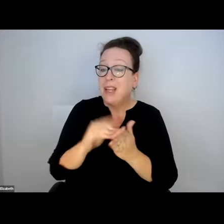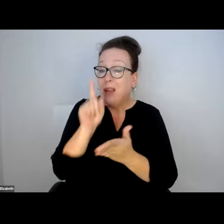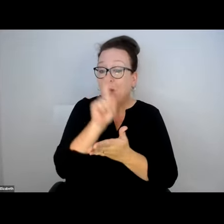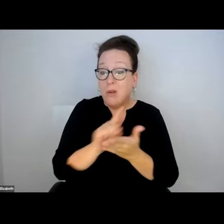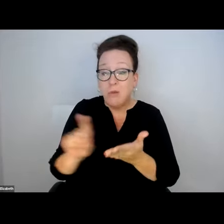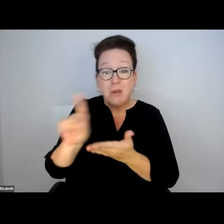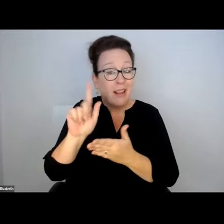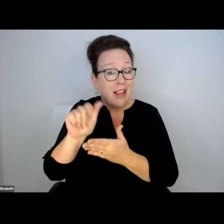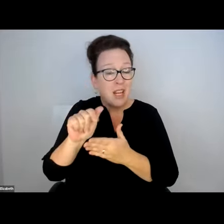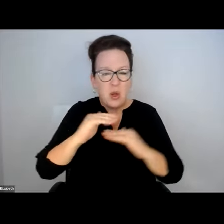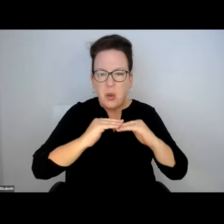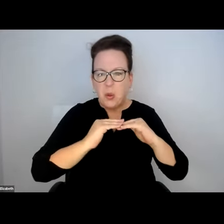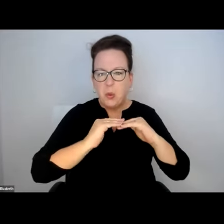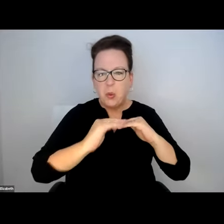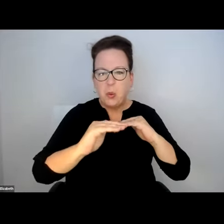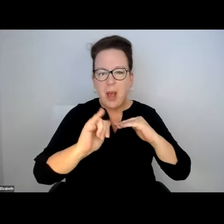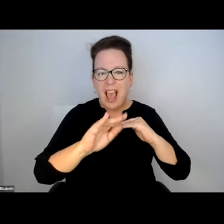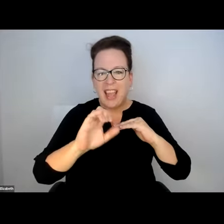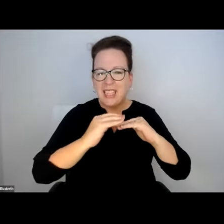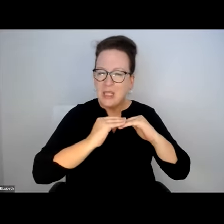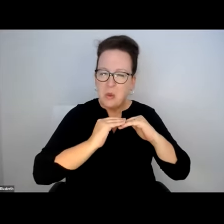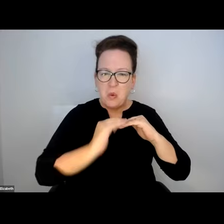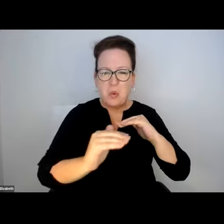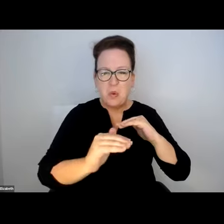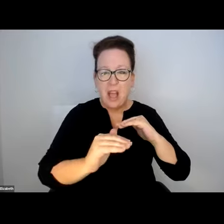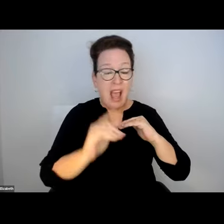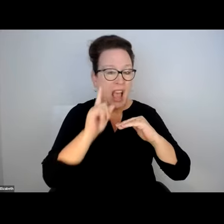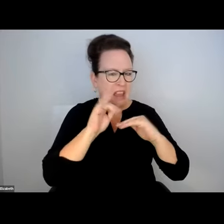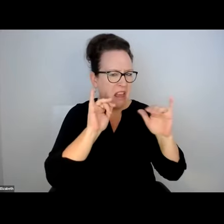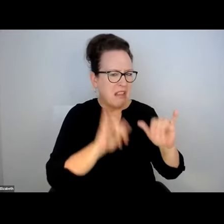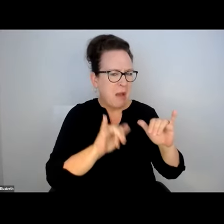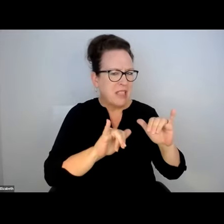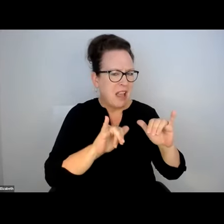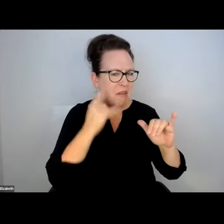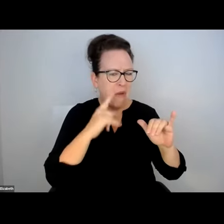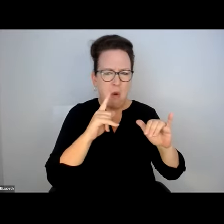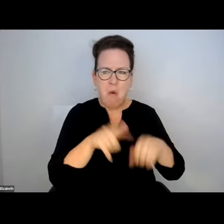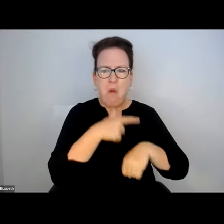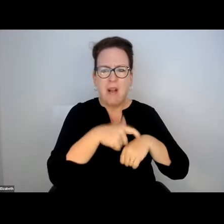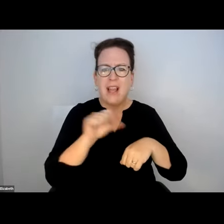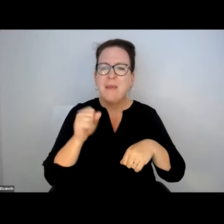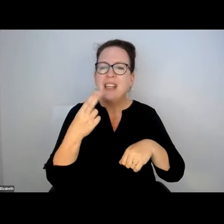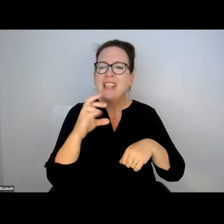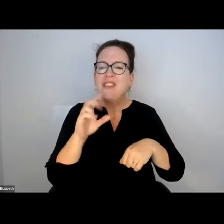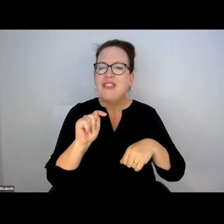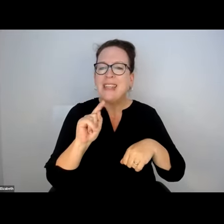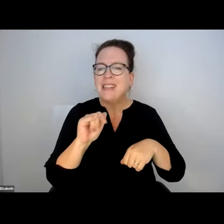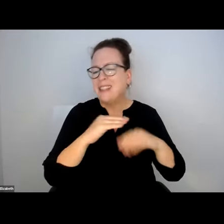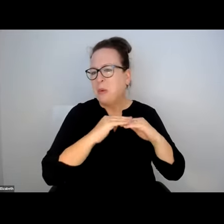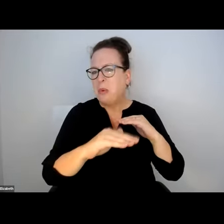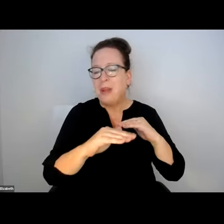NOT EVERYONE KNOWS TO CALL LAURA AT SWA TO GET IT FIXED. A WEEK LATER, THERE WAS SHEET